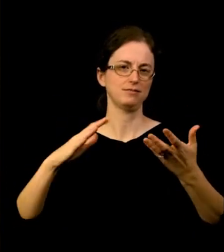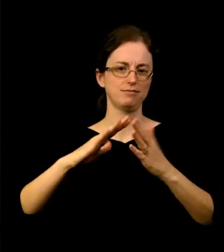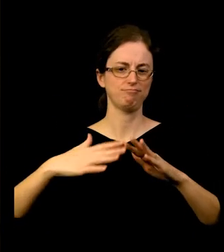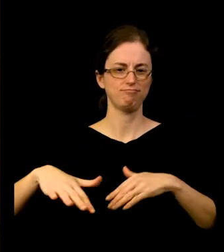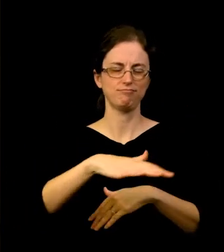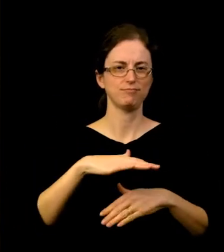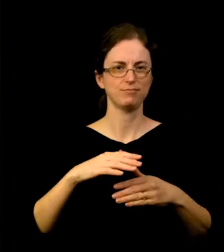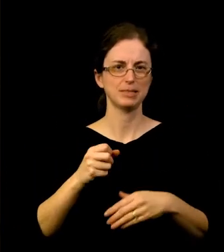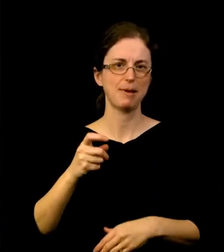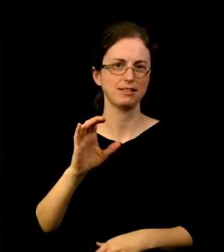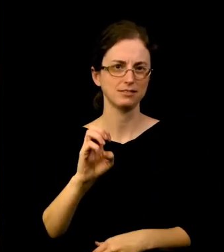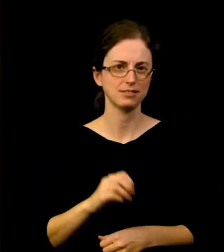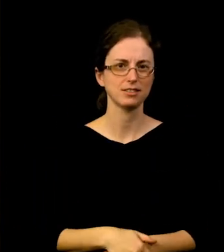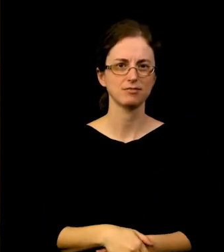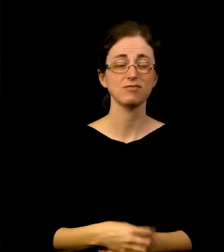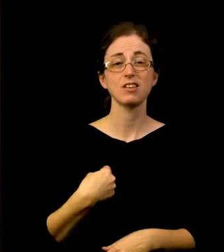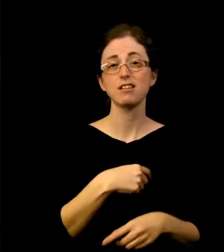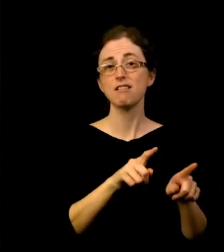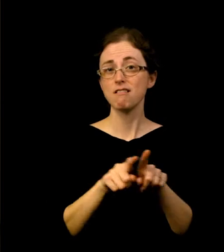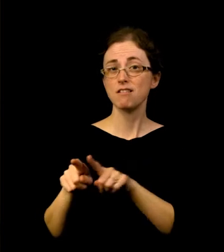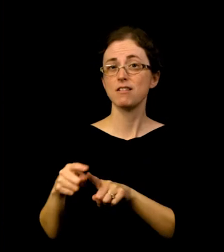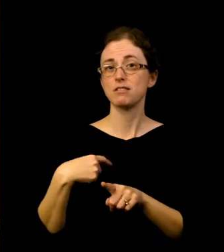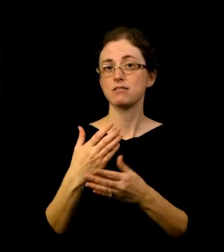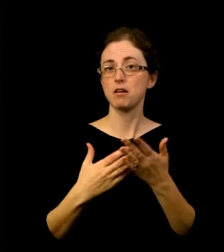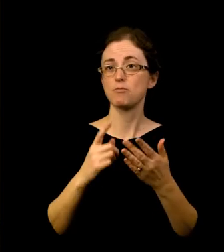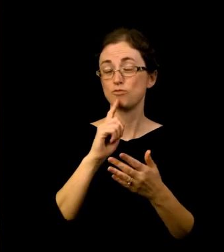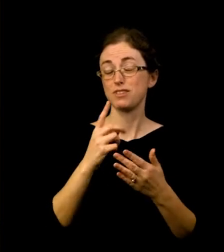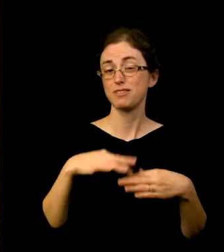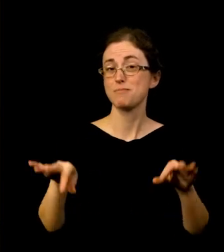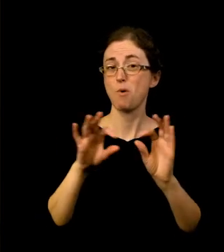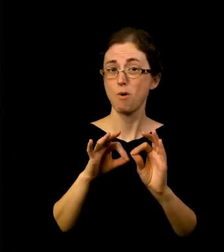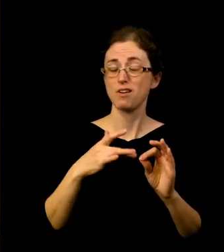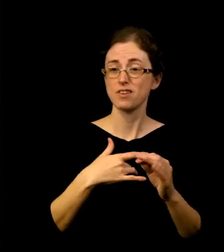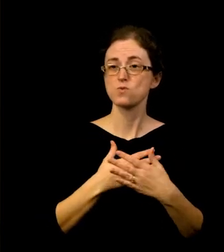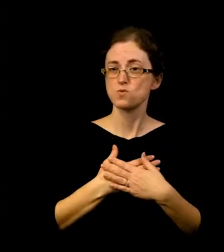to have some really meaningful in-person programs this past summer.